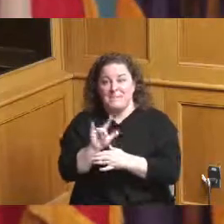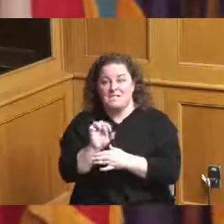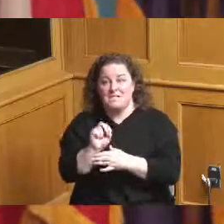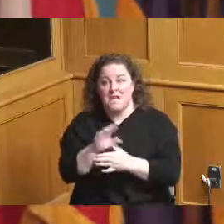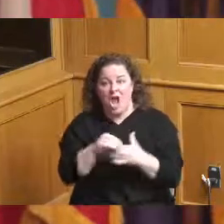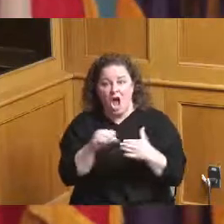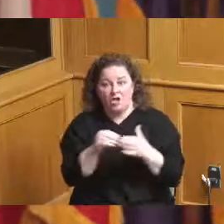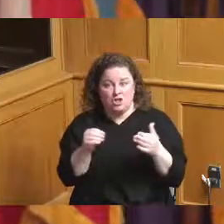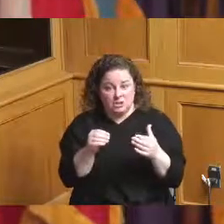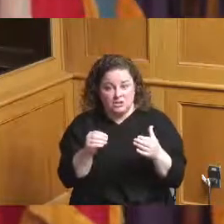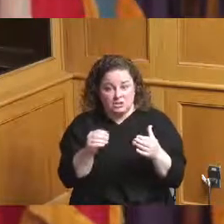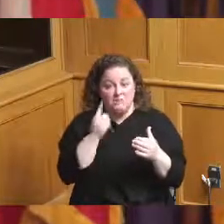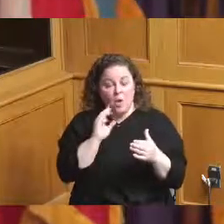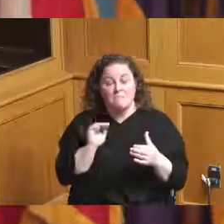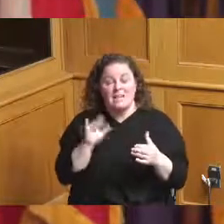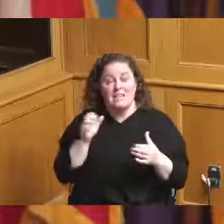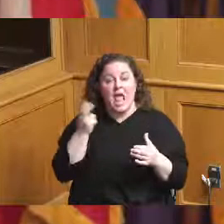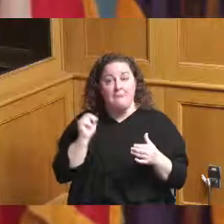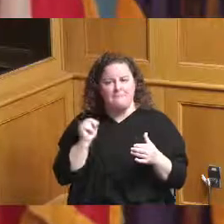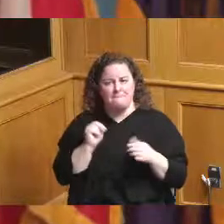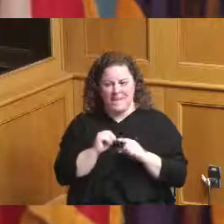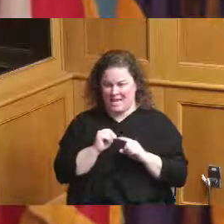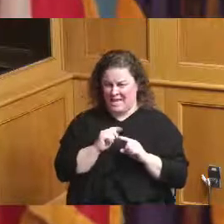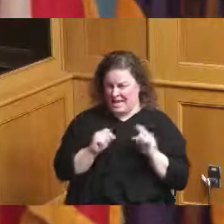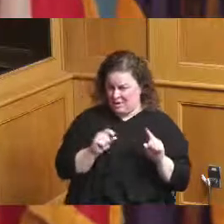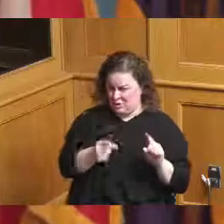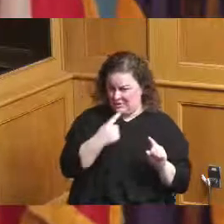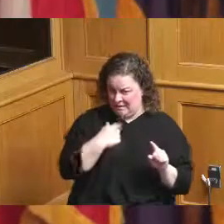million for a millennium and you mean to tell me what we're going to get is some green space